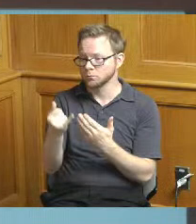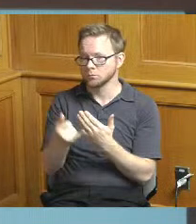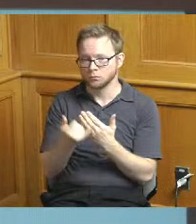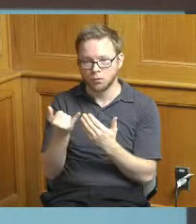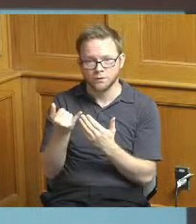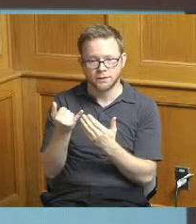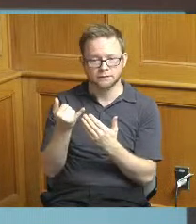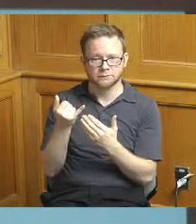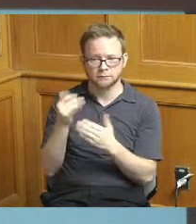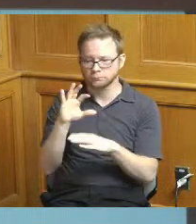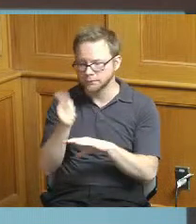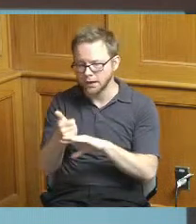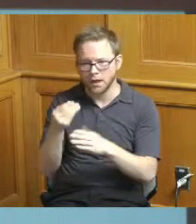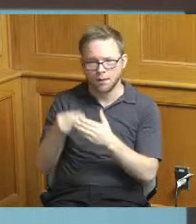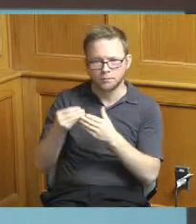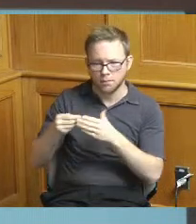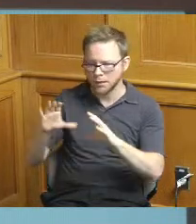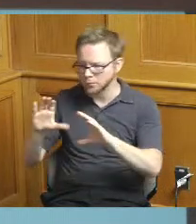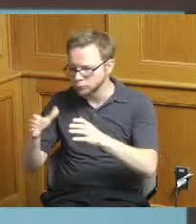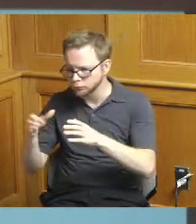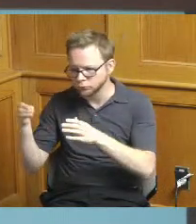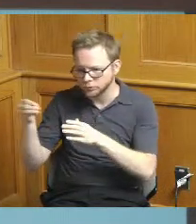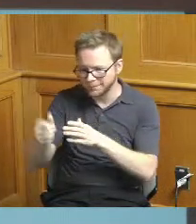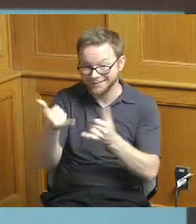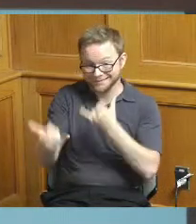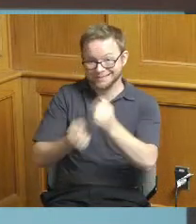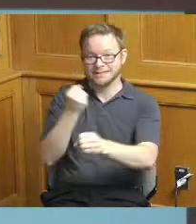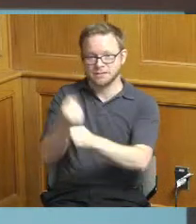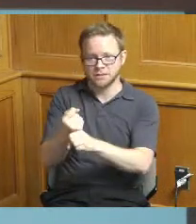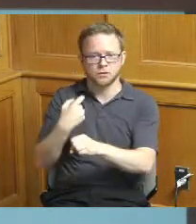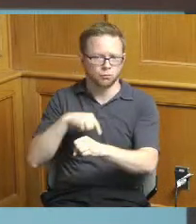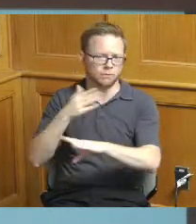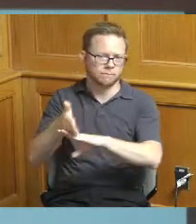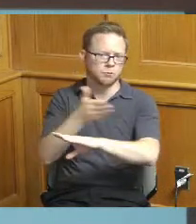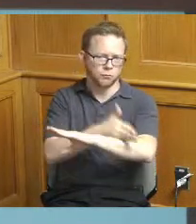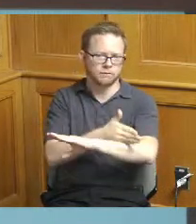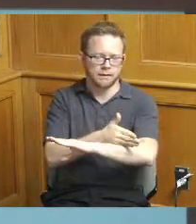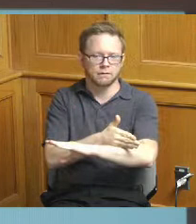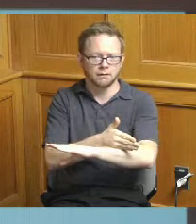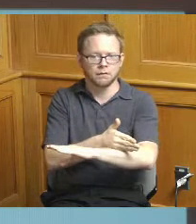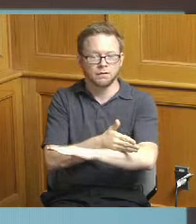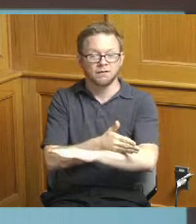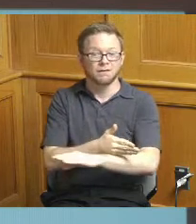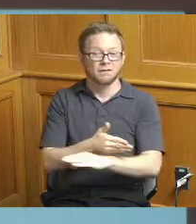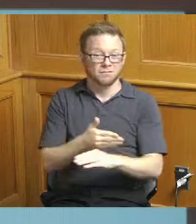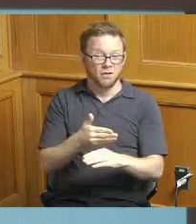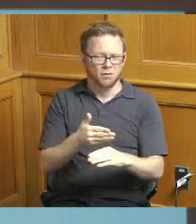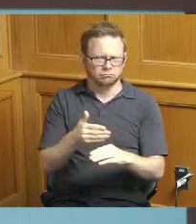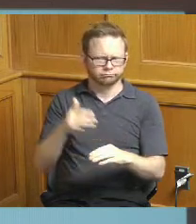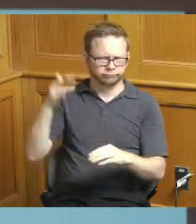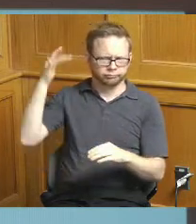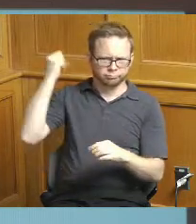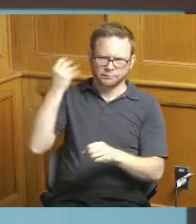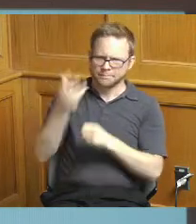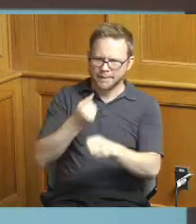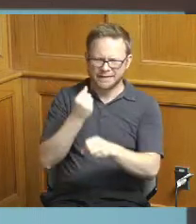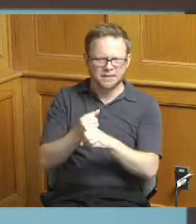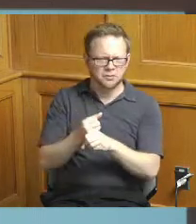and the money spent this year historically and as I mentioned in 2021 we were in the 70 70 range and